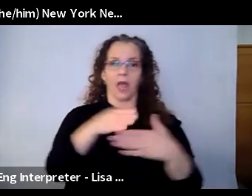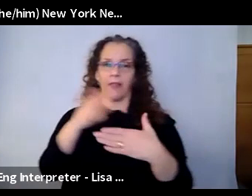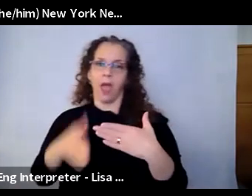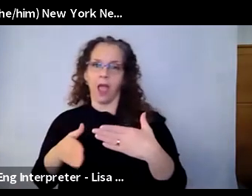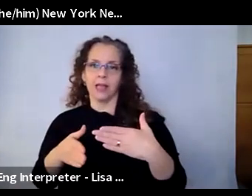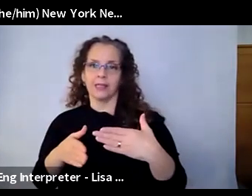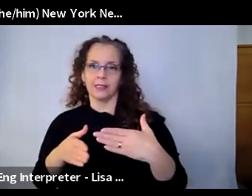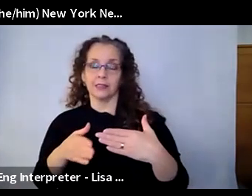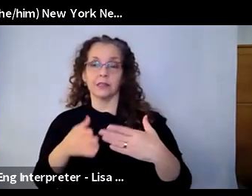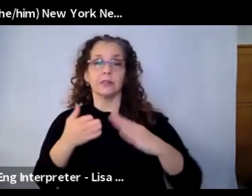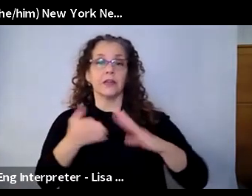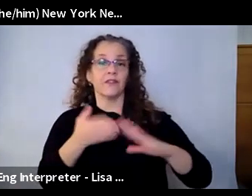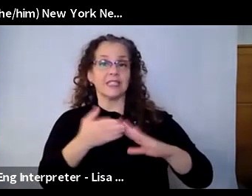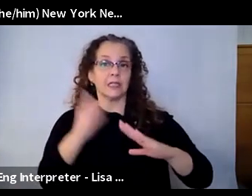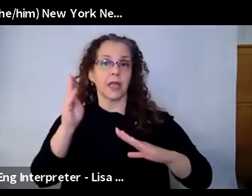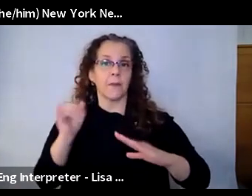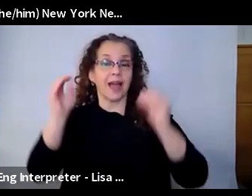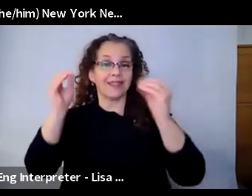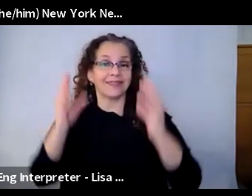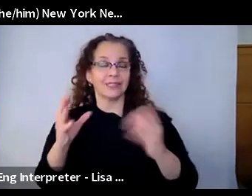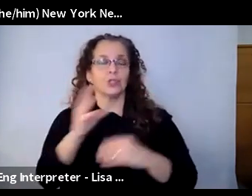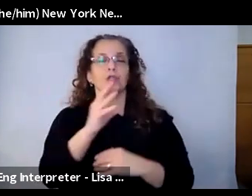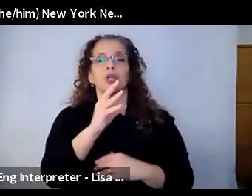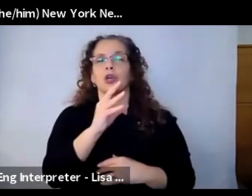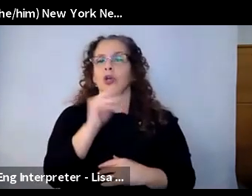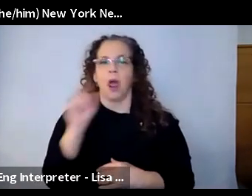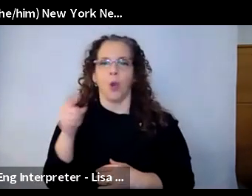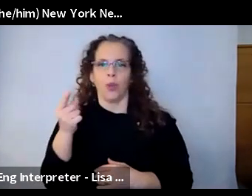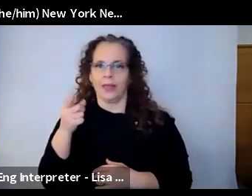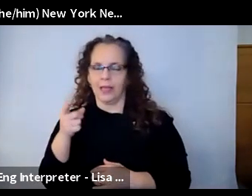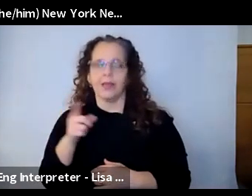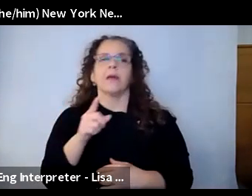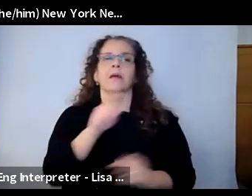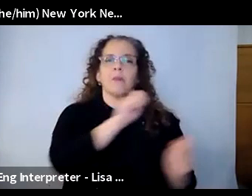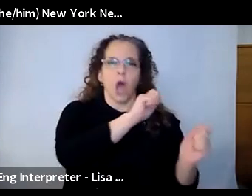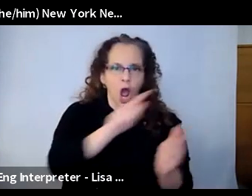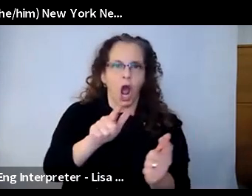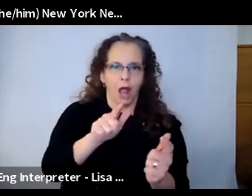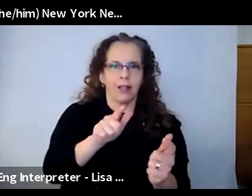instructor but by everyone have been very centering. Meditation